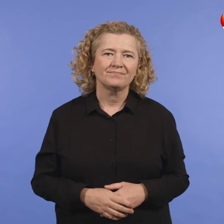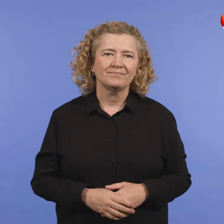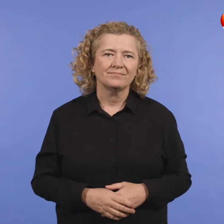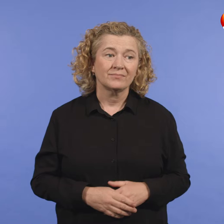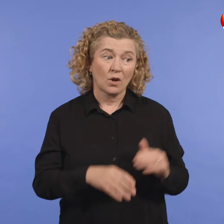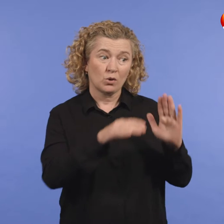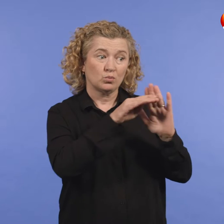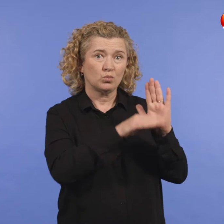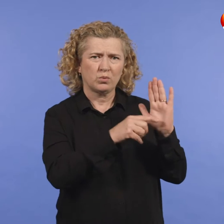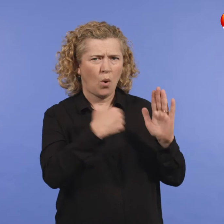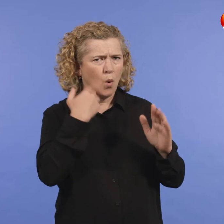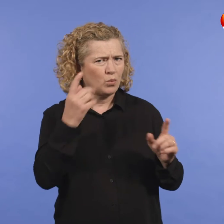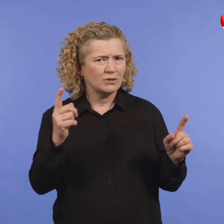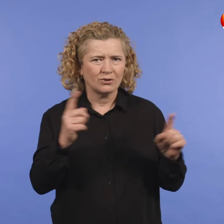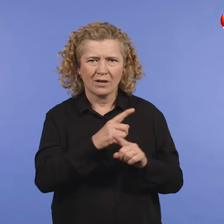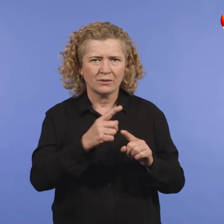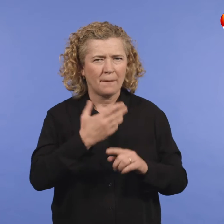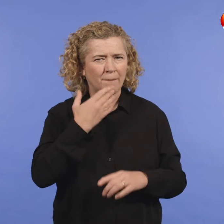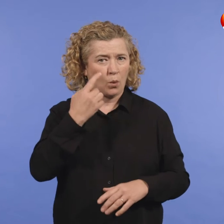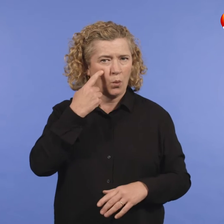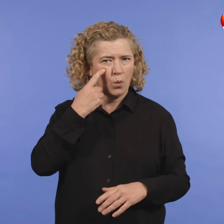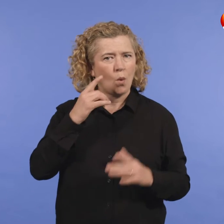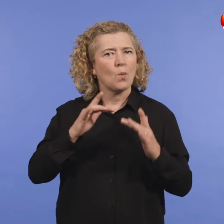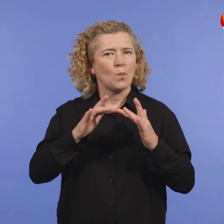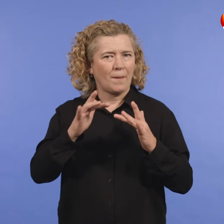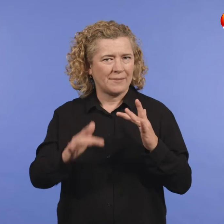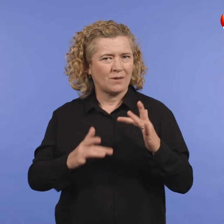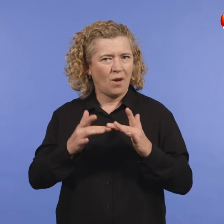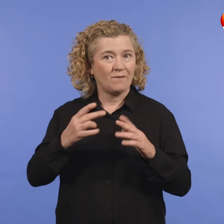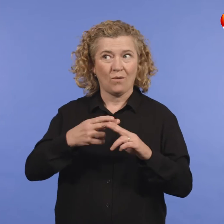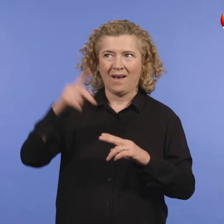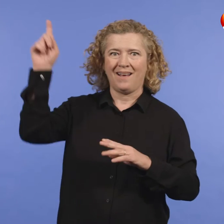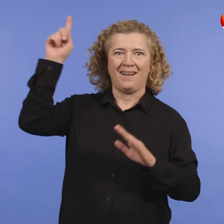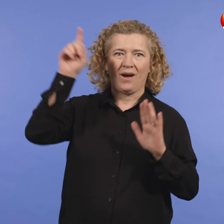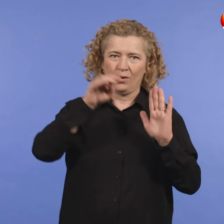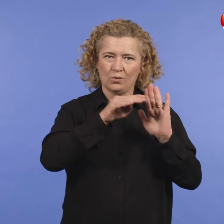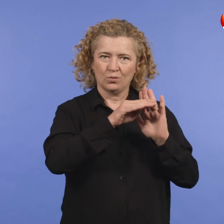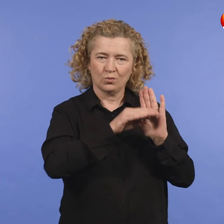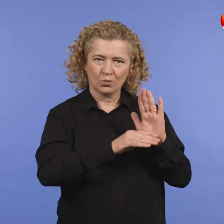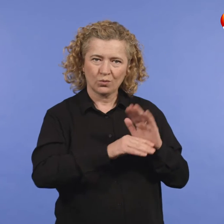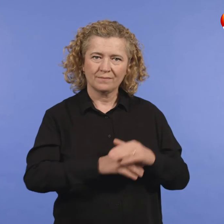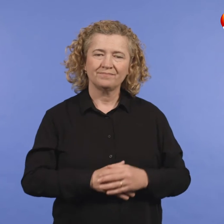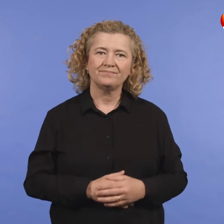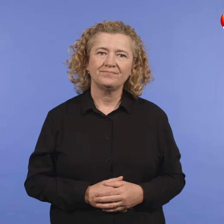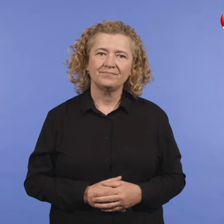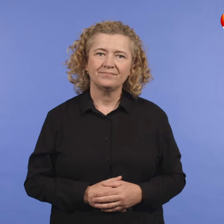Please check the government COVID website for current rules as these change all the time.